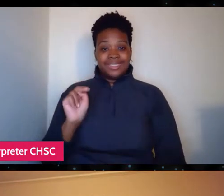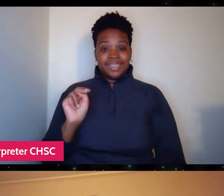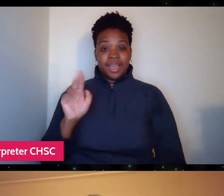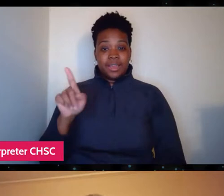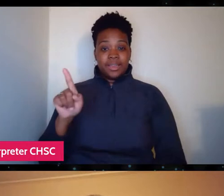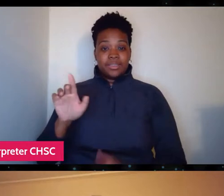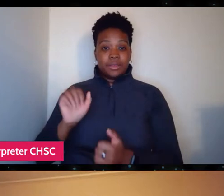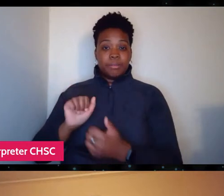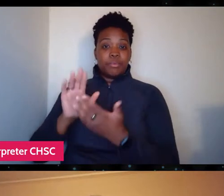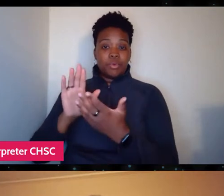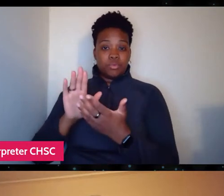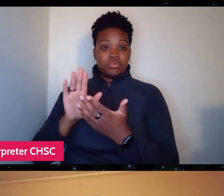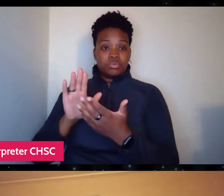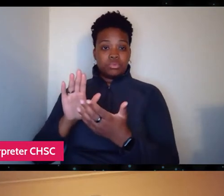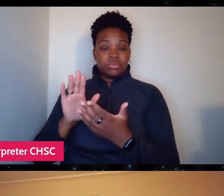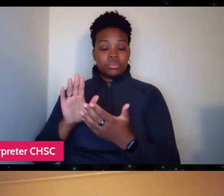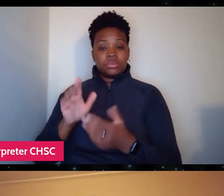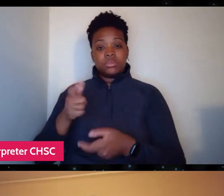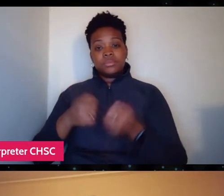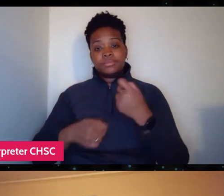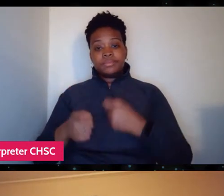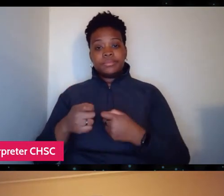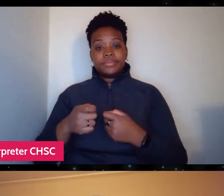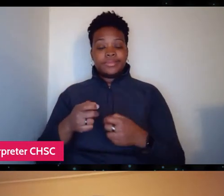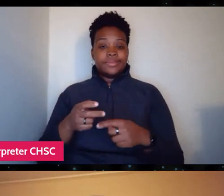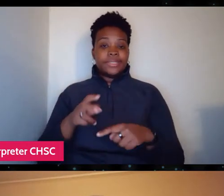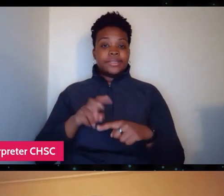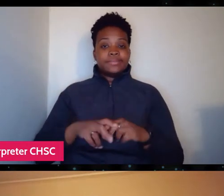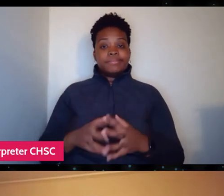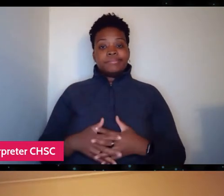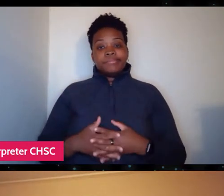rather than sitting on our laurels or worrying about offers running dry,